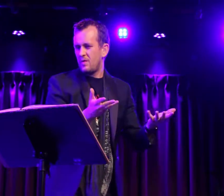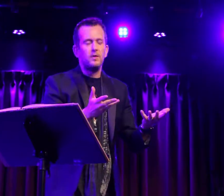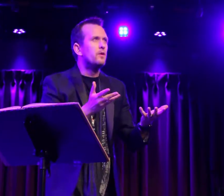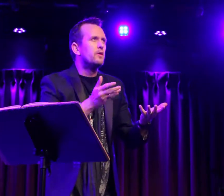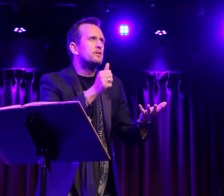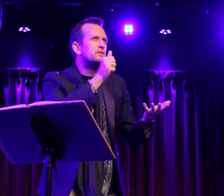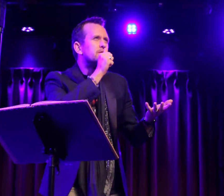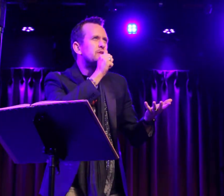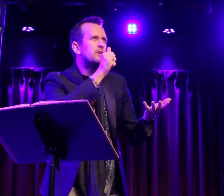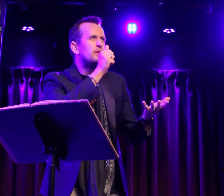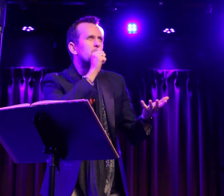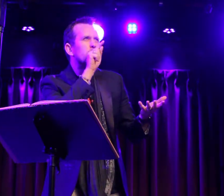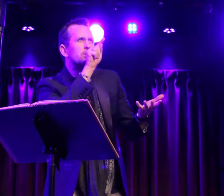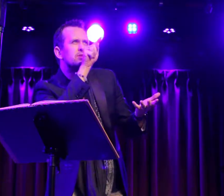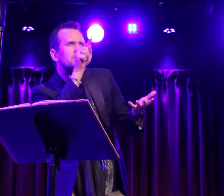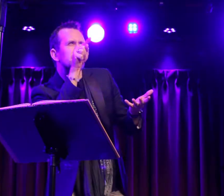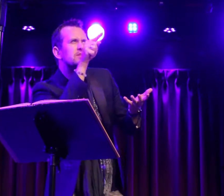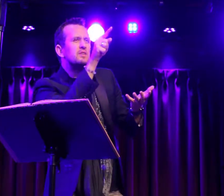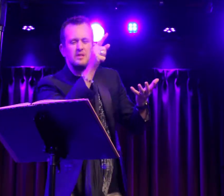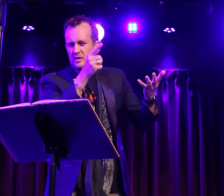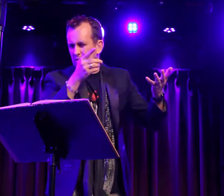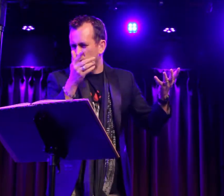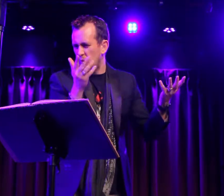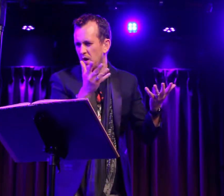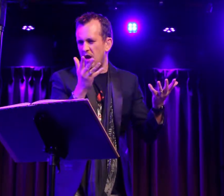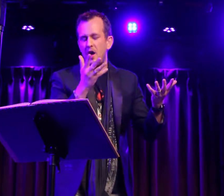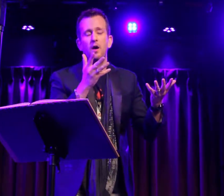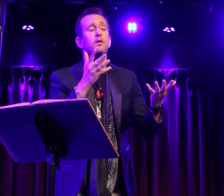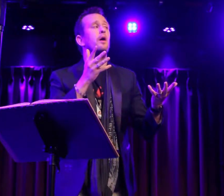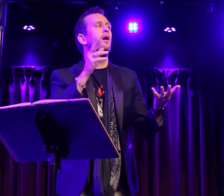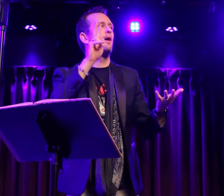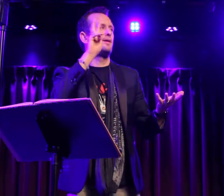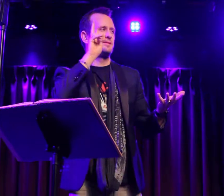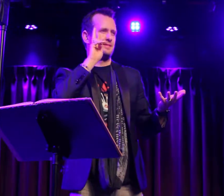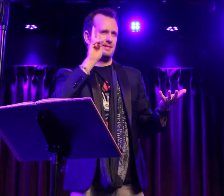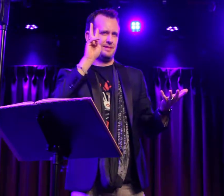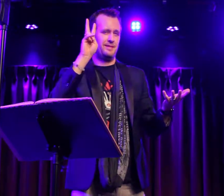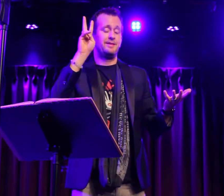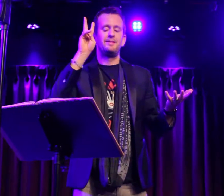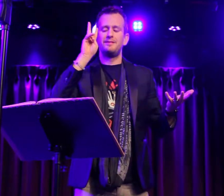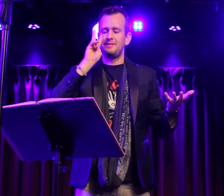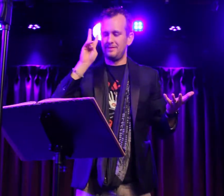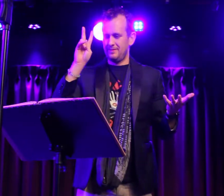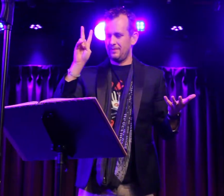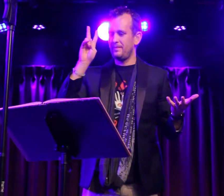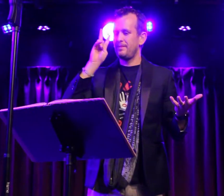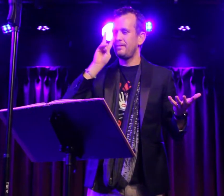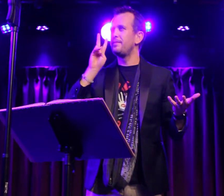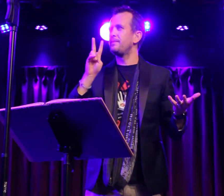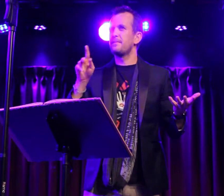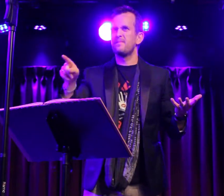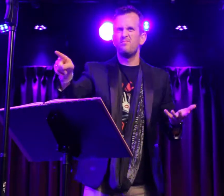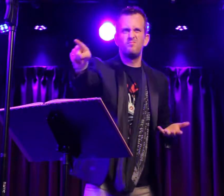What warm, unspoken secrets will we learn